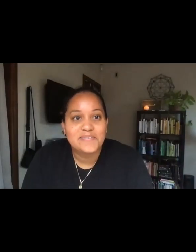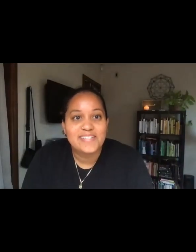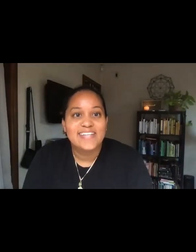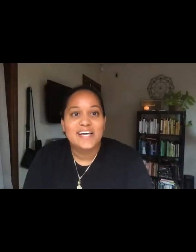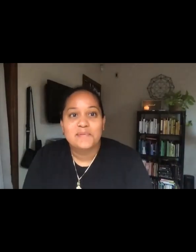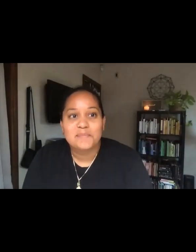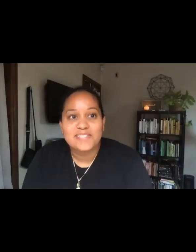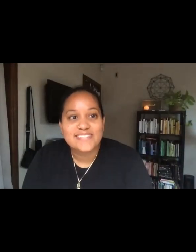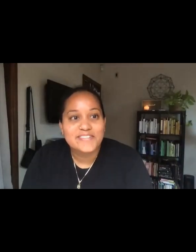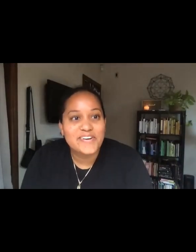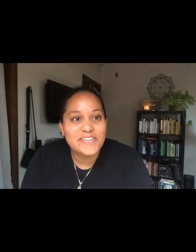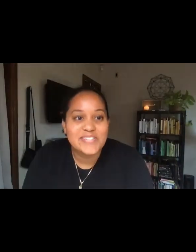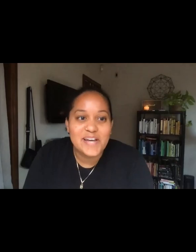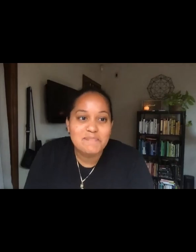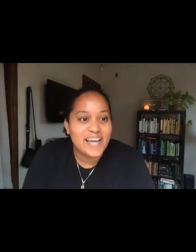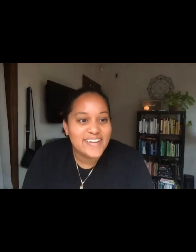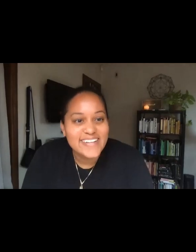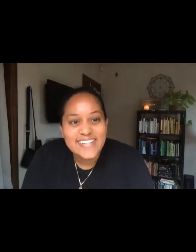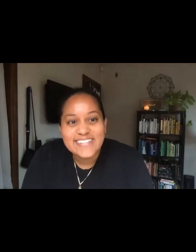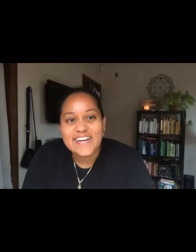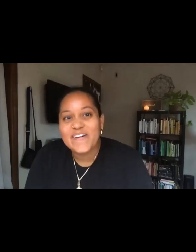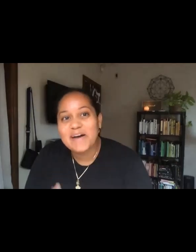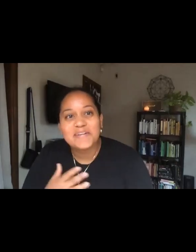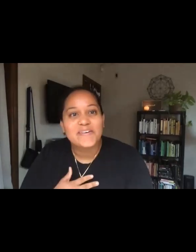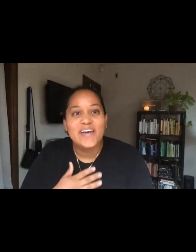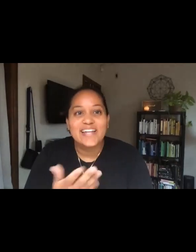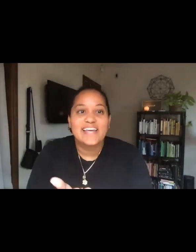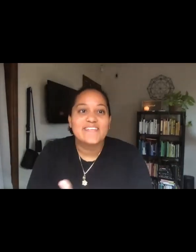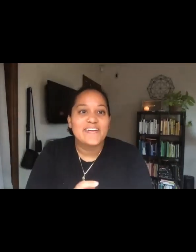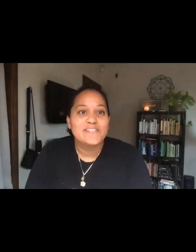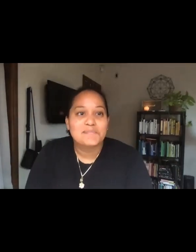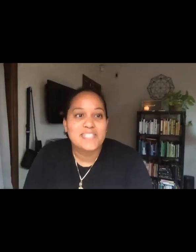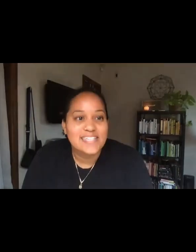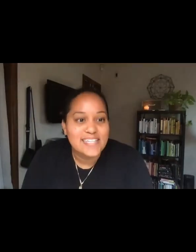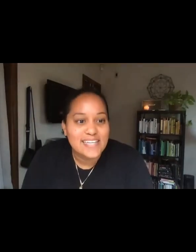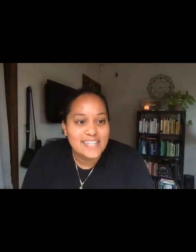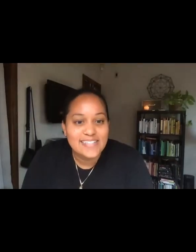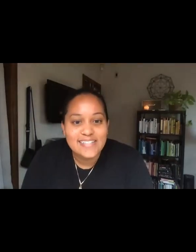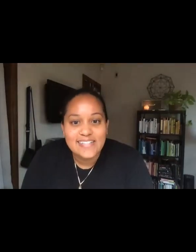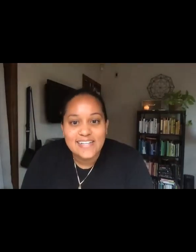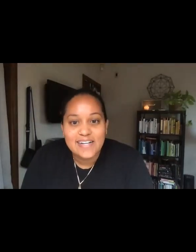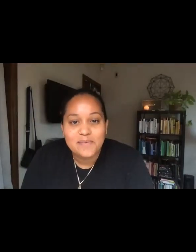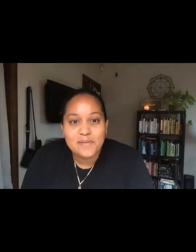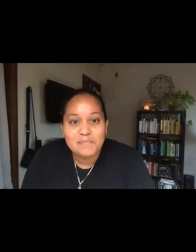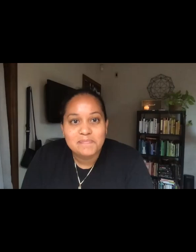when I'm in the presence of folks who I admire. So I'm gonna go ahead and hand it right off to Melina, and welcome.